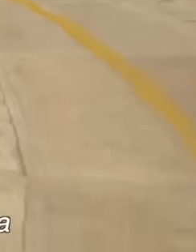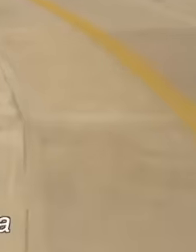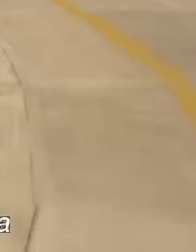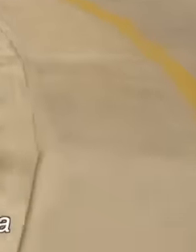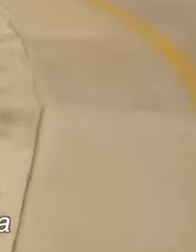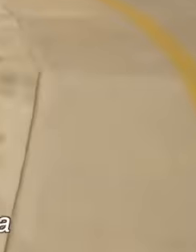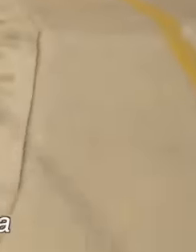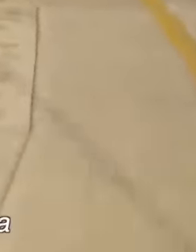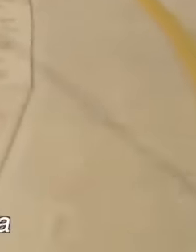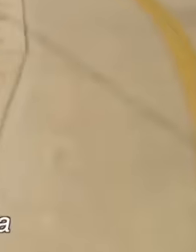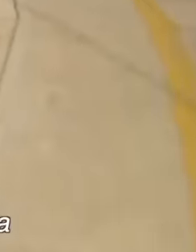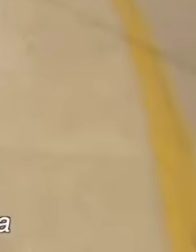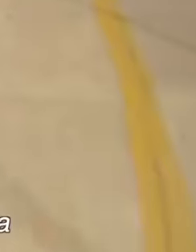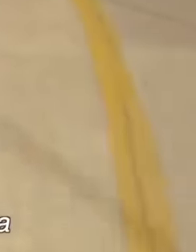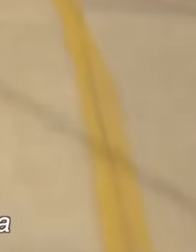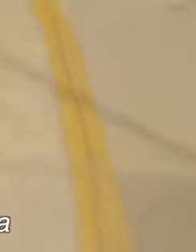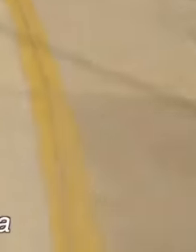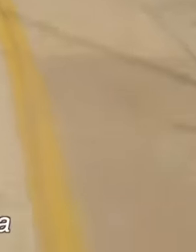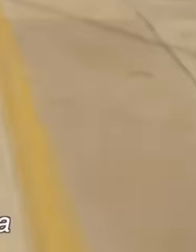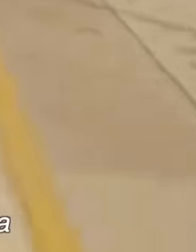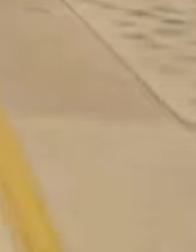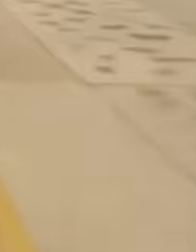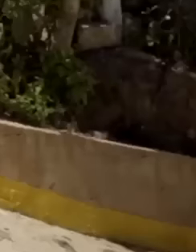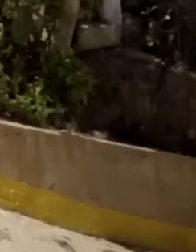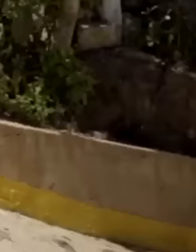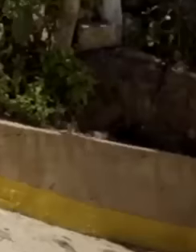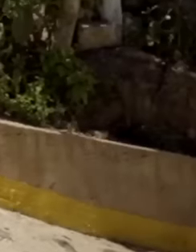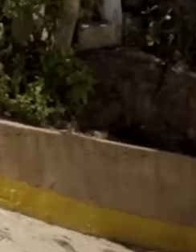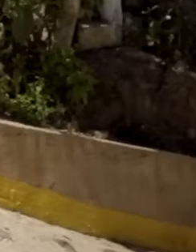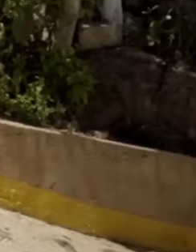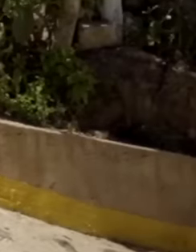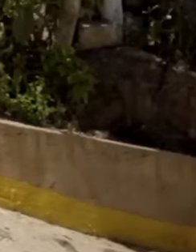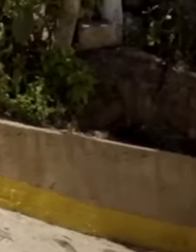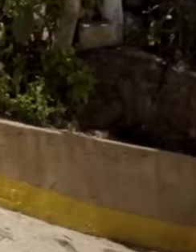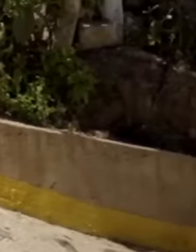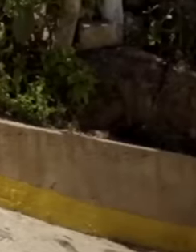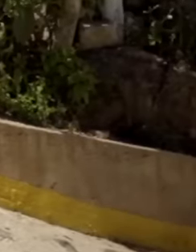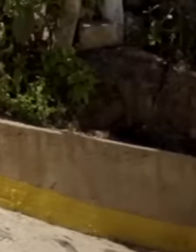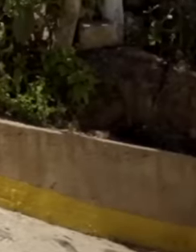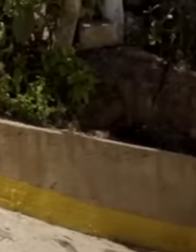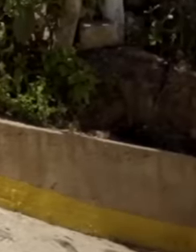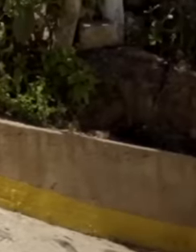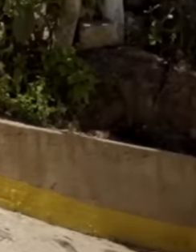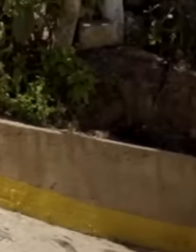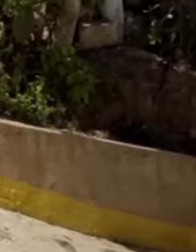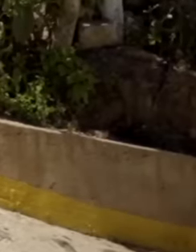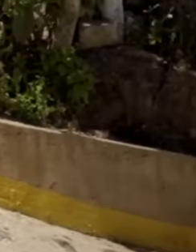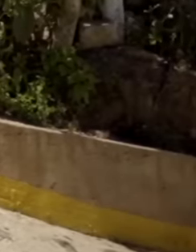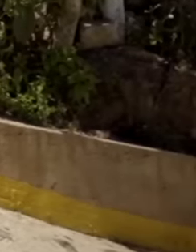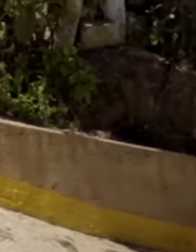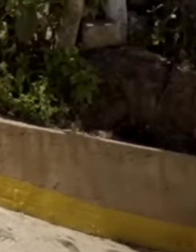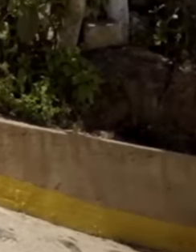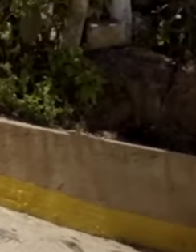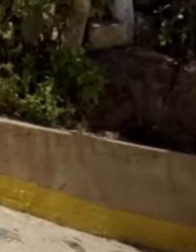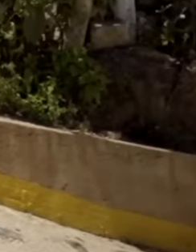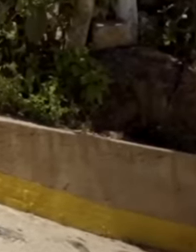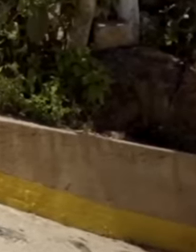forget Dead as it is because we have been discriminated against. It could be said that with the